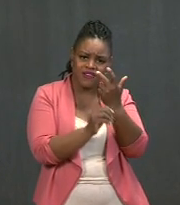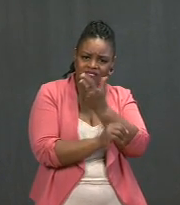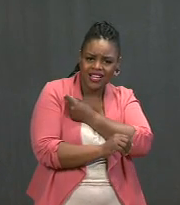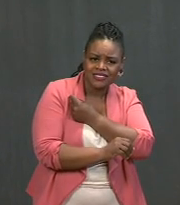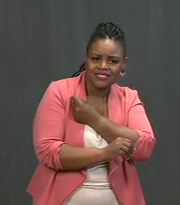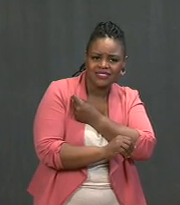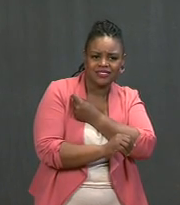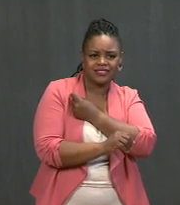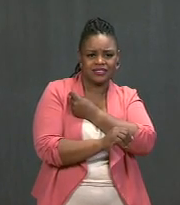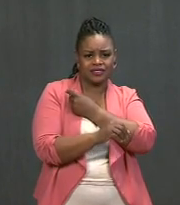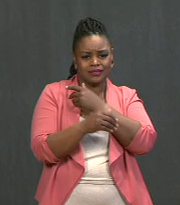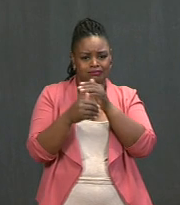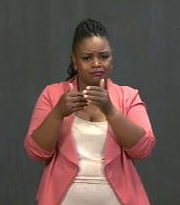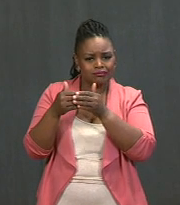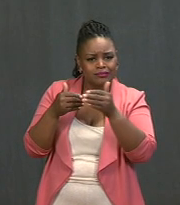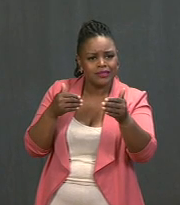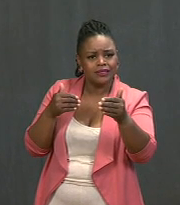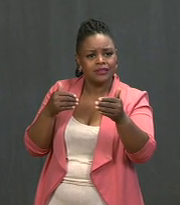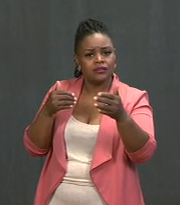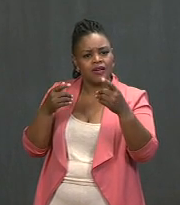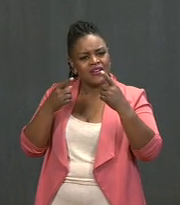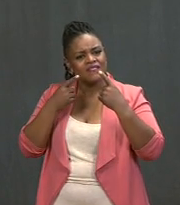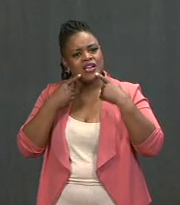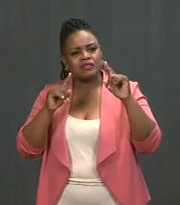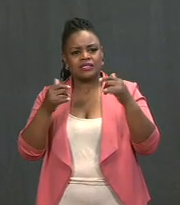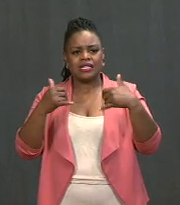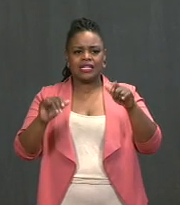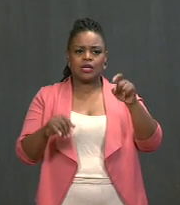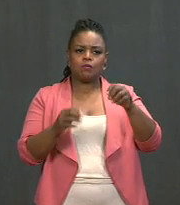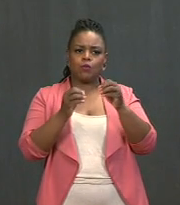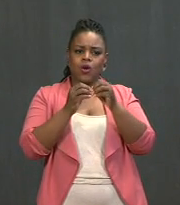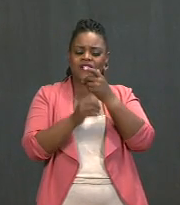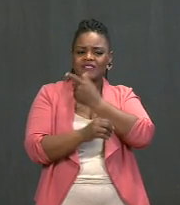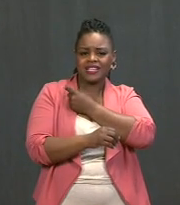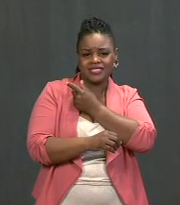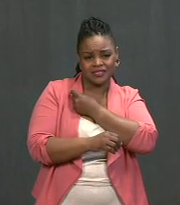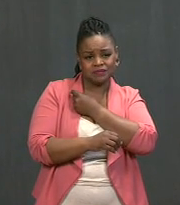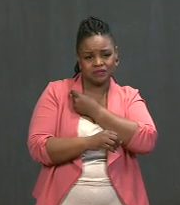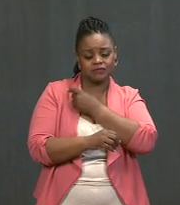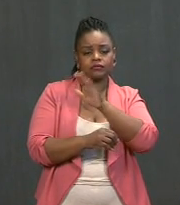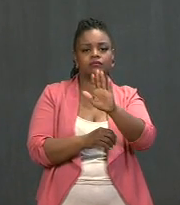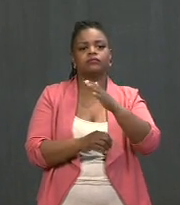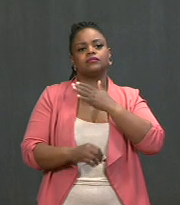successful, but still growing vaccination effort, please wash your hands.